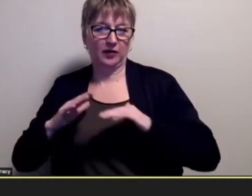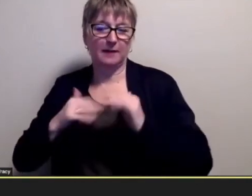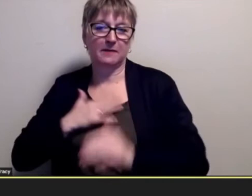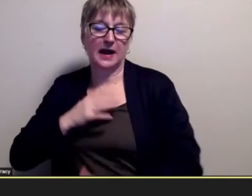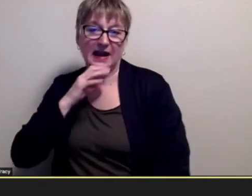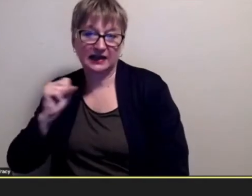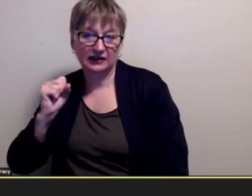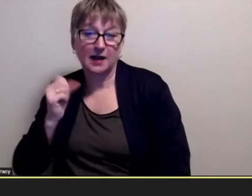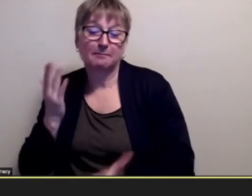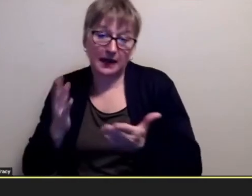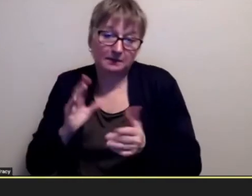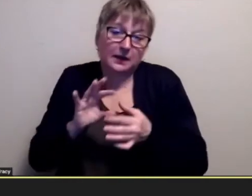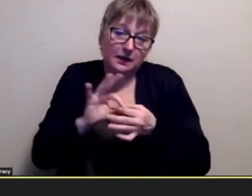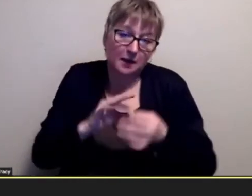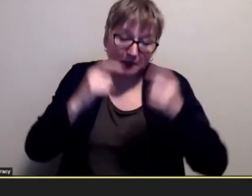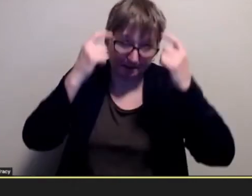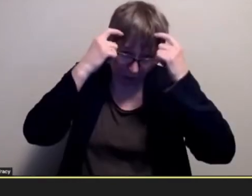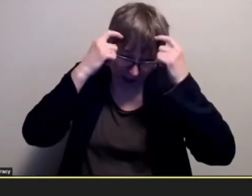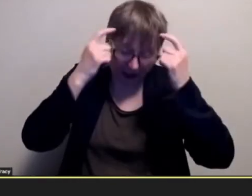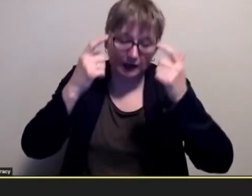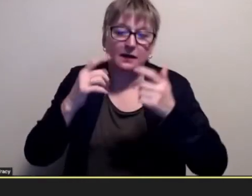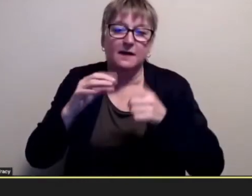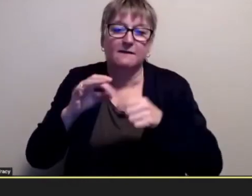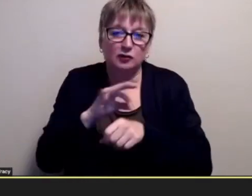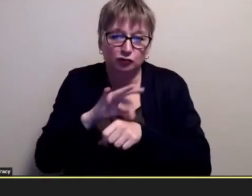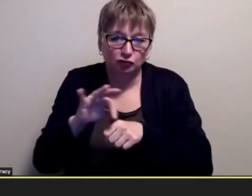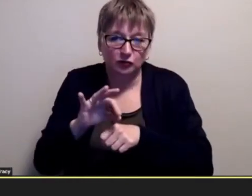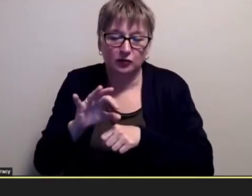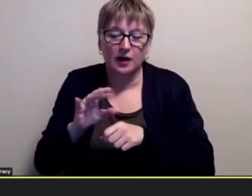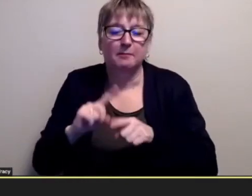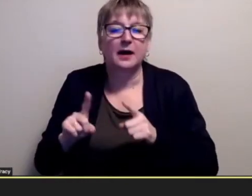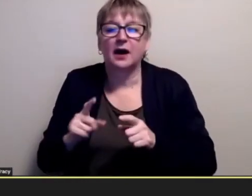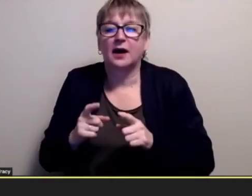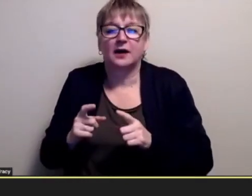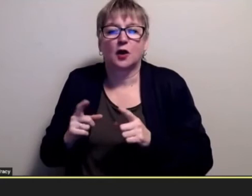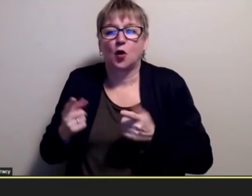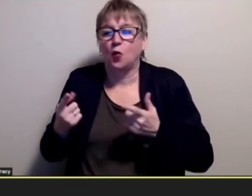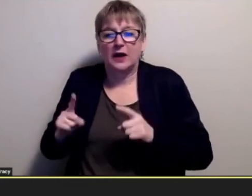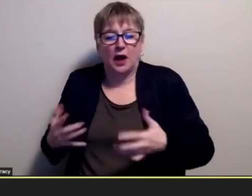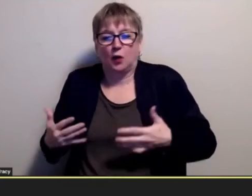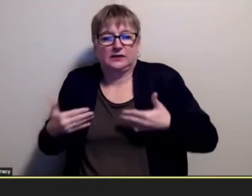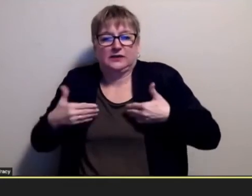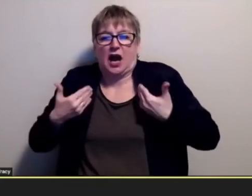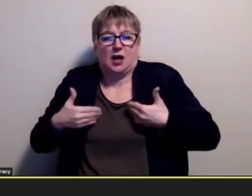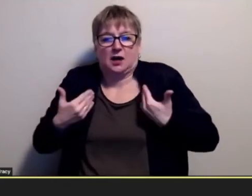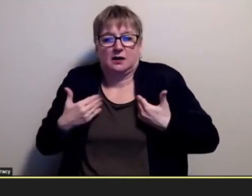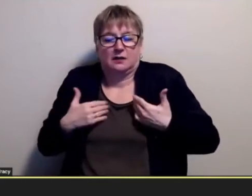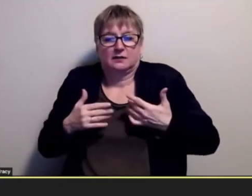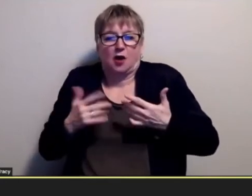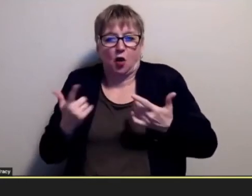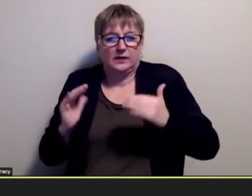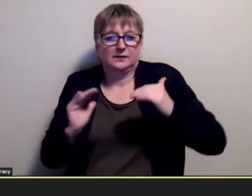functioning or whatever that was you know from a very early age and you know i remember